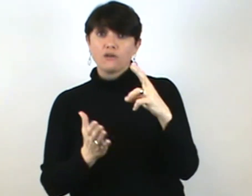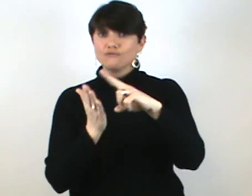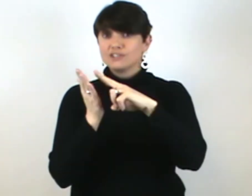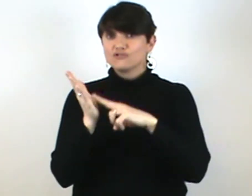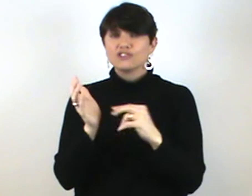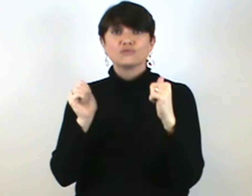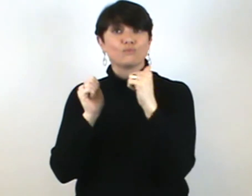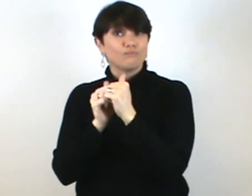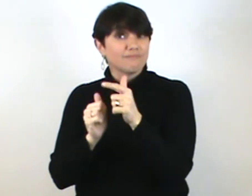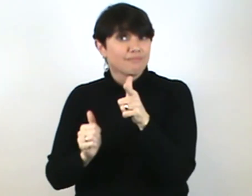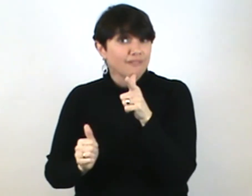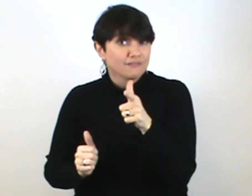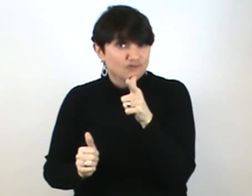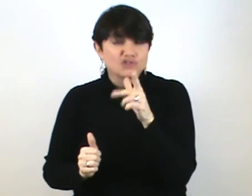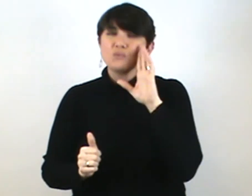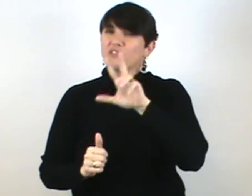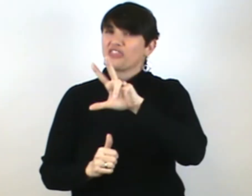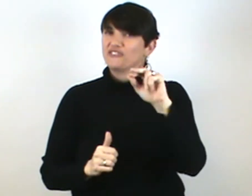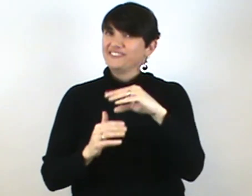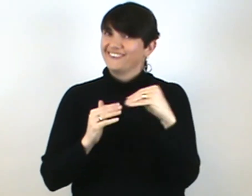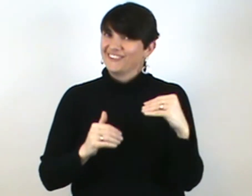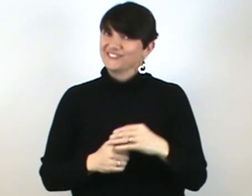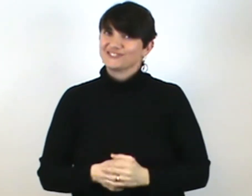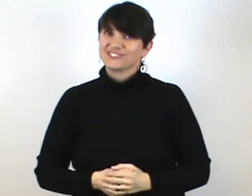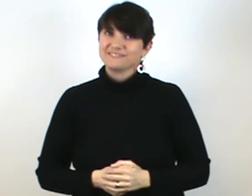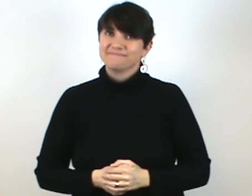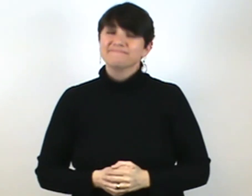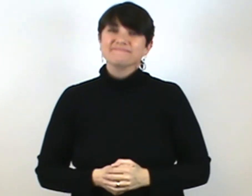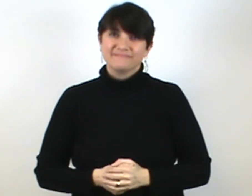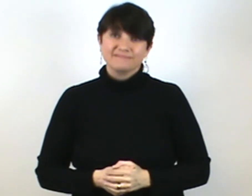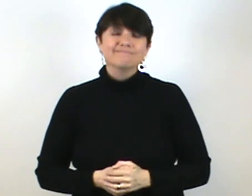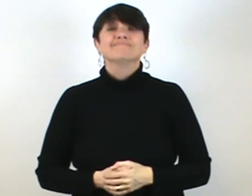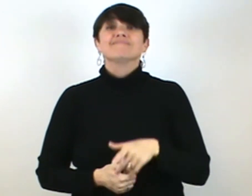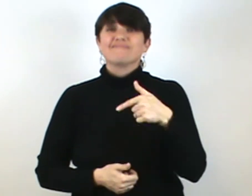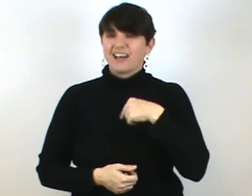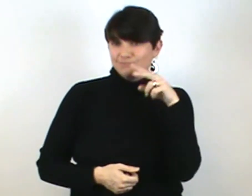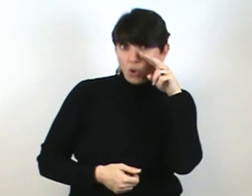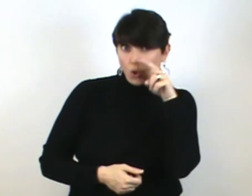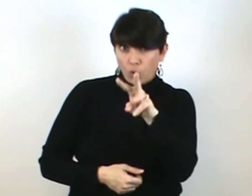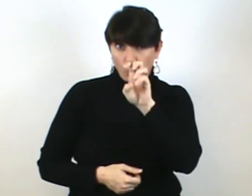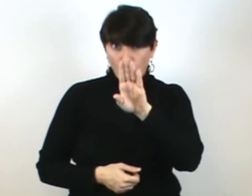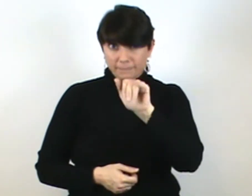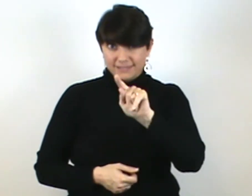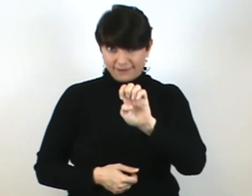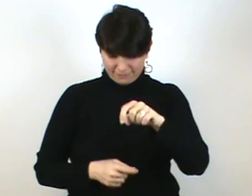Registration with lunch is $30 Visit our website at: